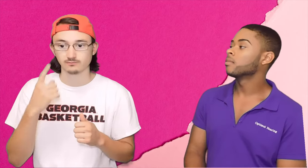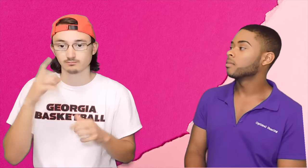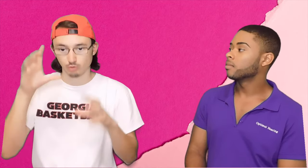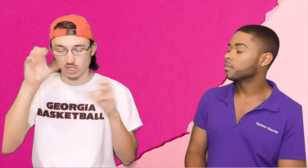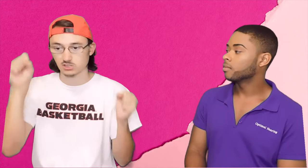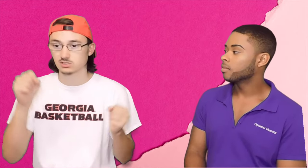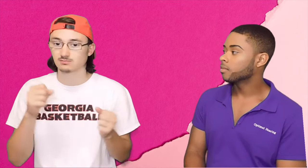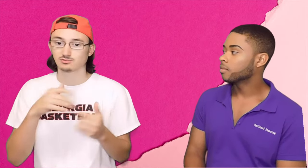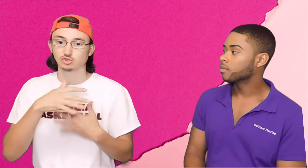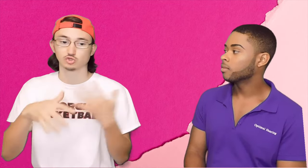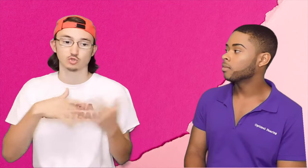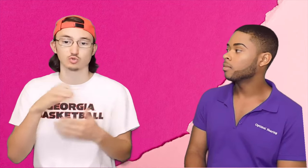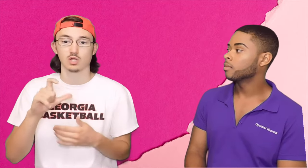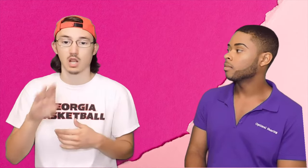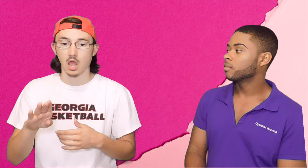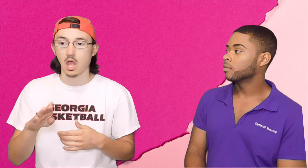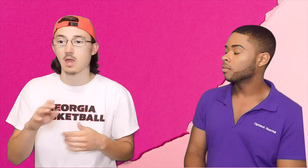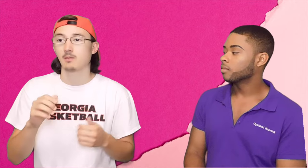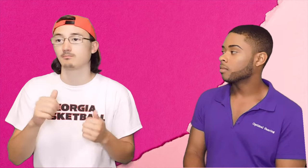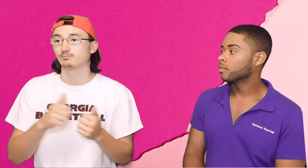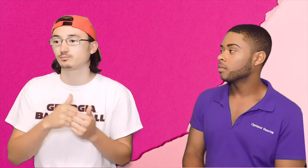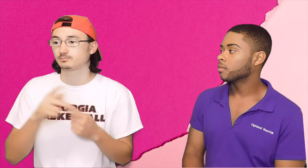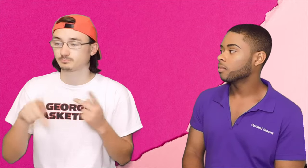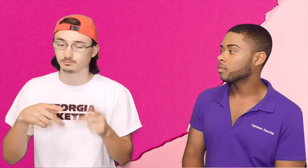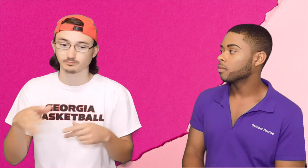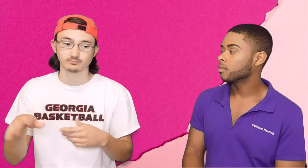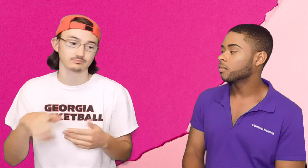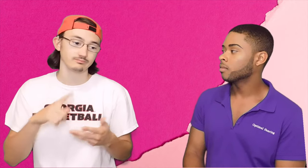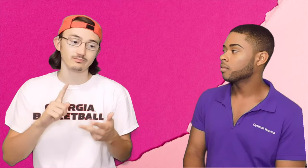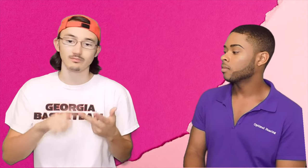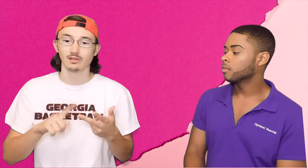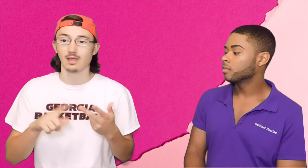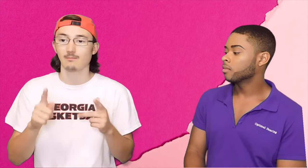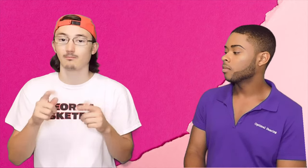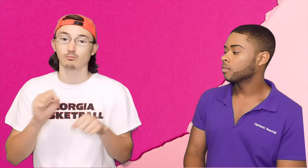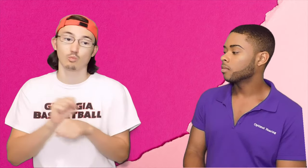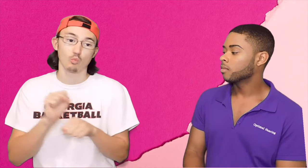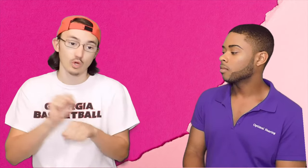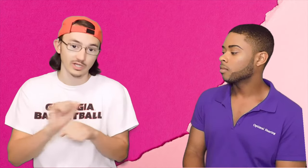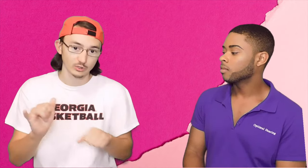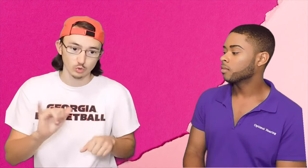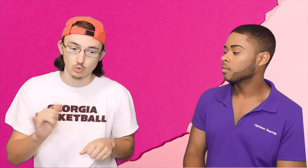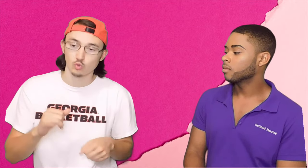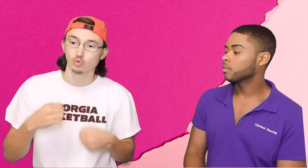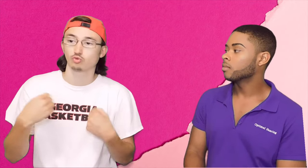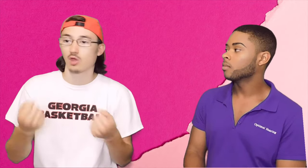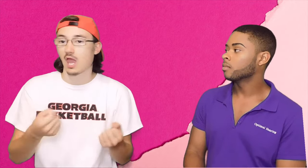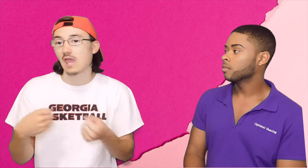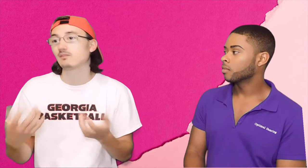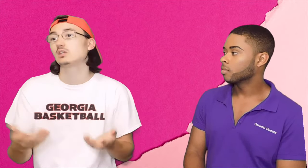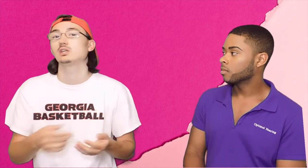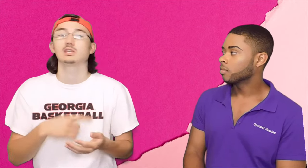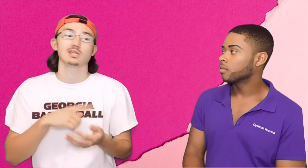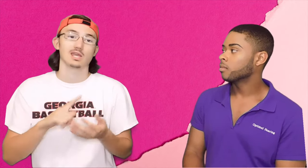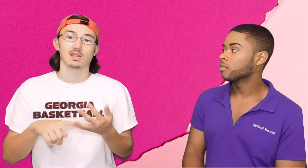I'm the president. Kind of another social club and the third I work, as well. I'm a bus driver for UGA